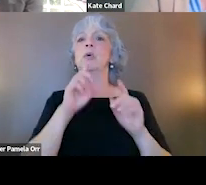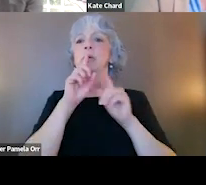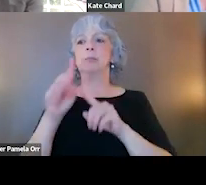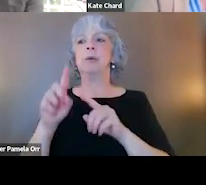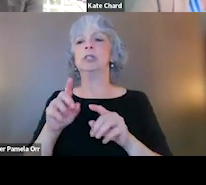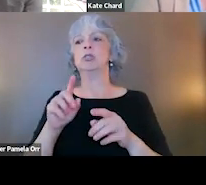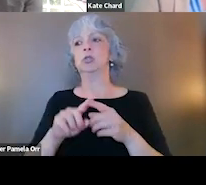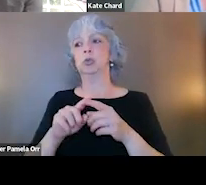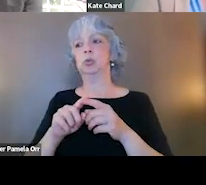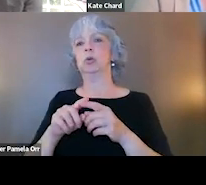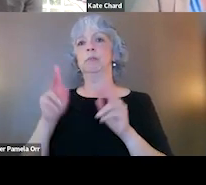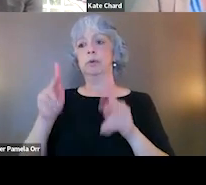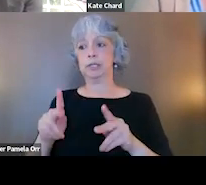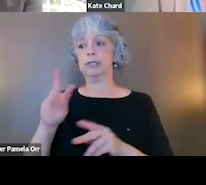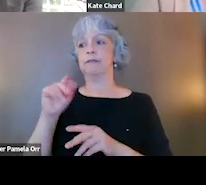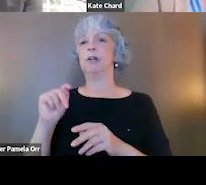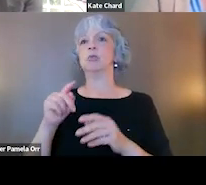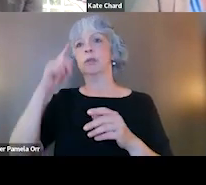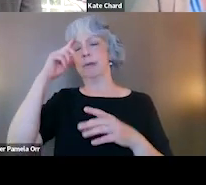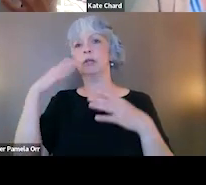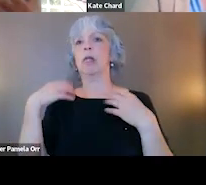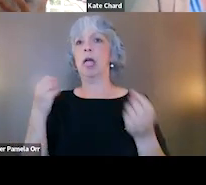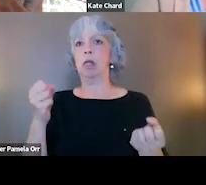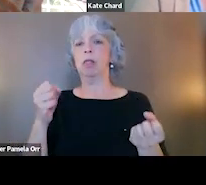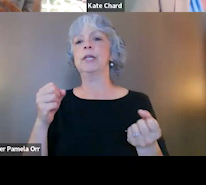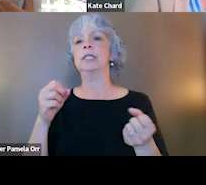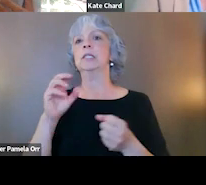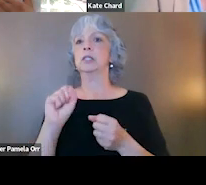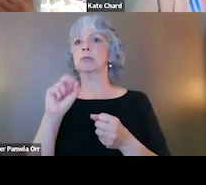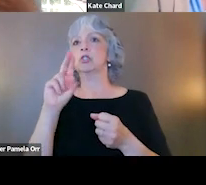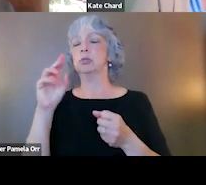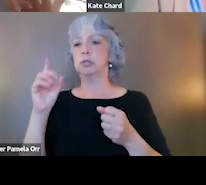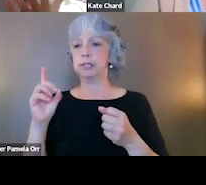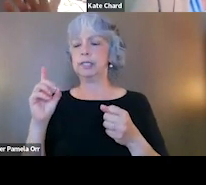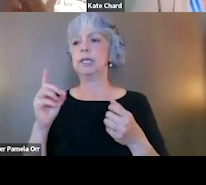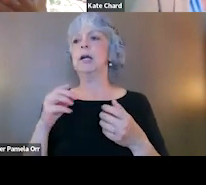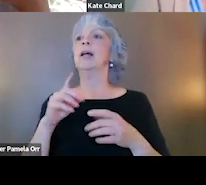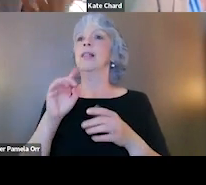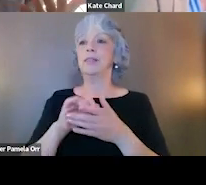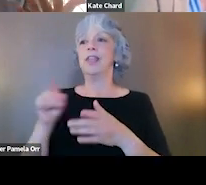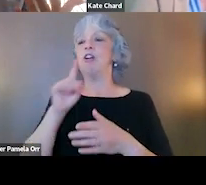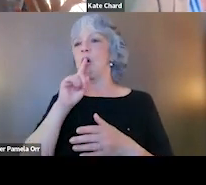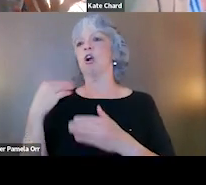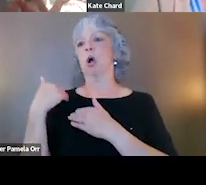and veterans with mental health and substance disorder treatment needs as a burden and not understand that actually system involvement